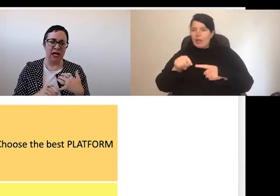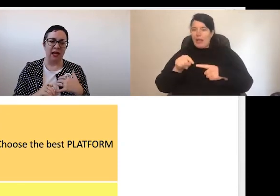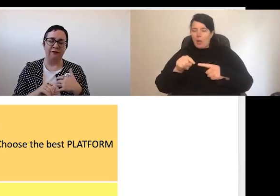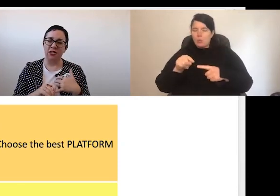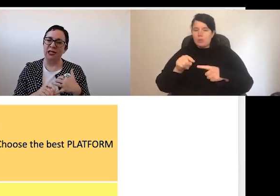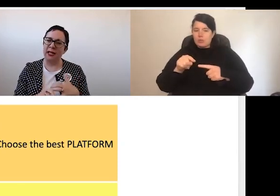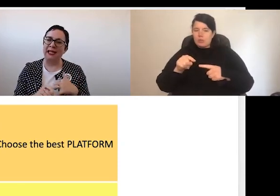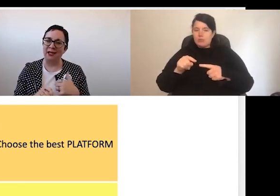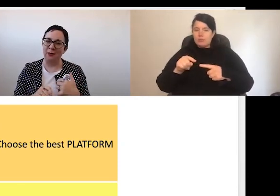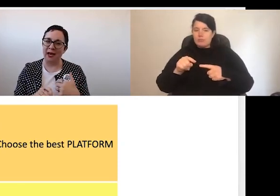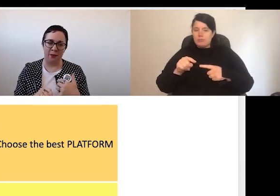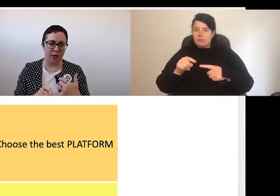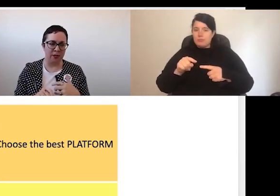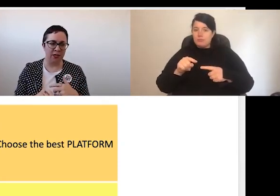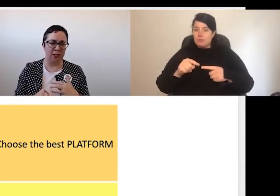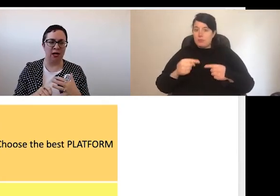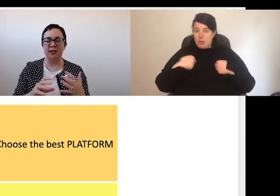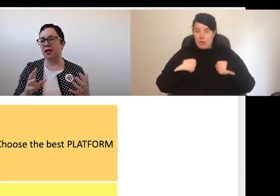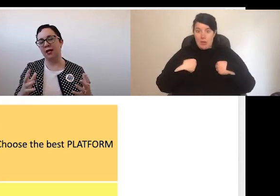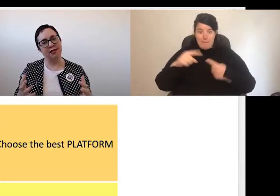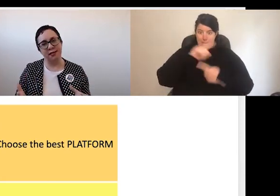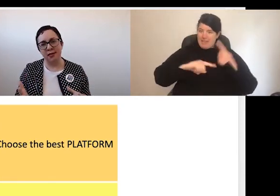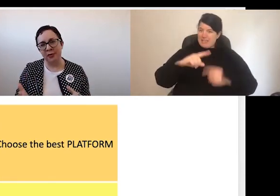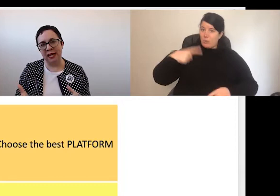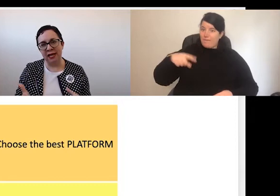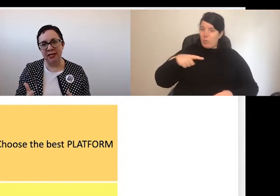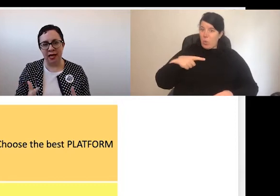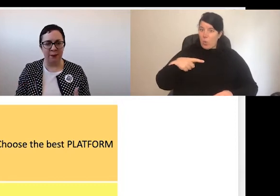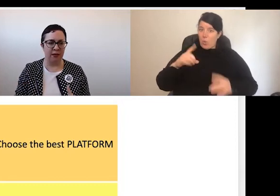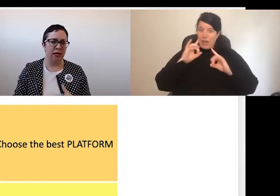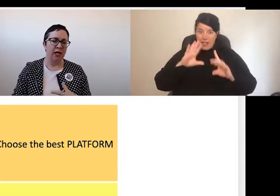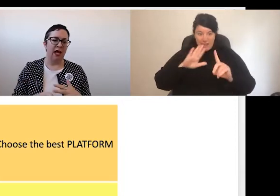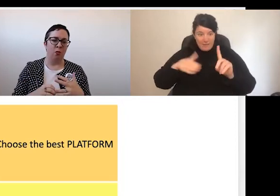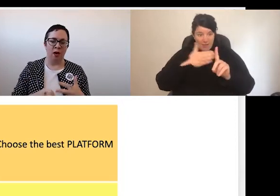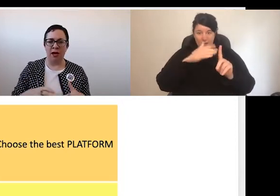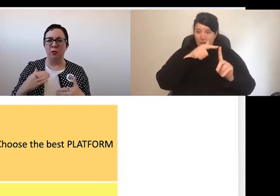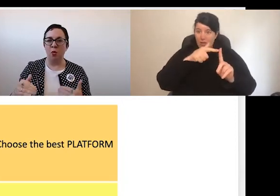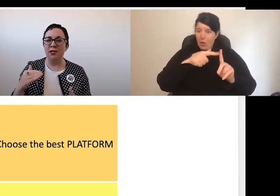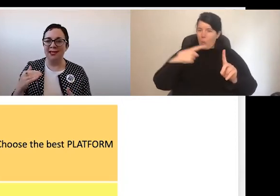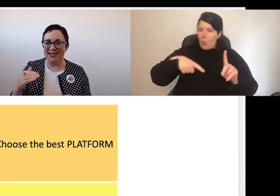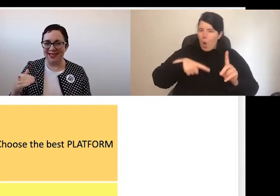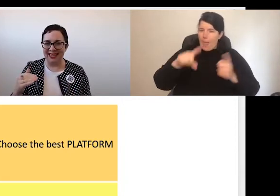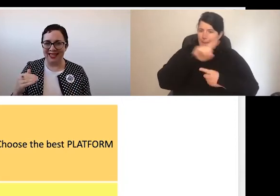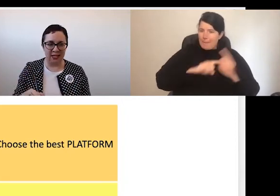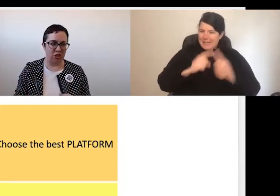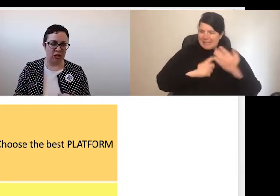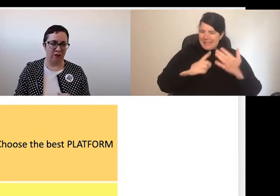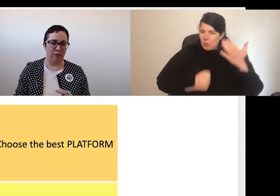firstly, being clear about our purpose - so, asking, "Does the meeting need to happen? Why? What is it that it needs to achieve?"